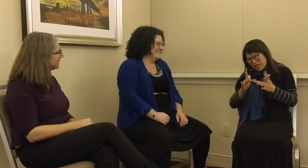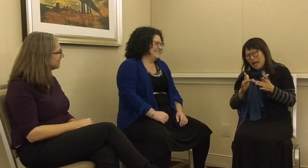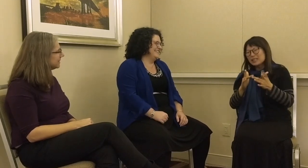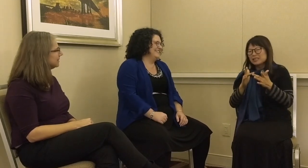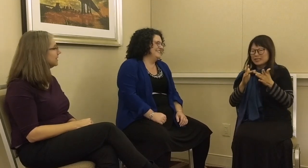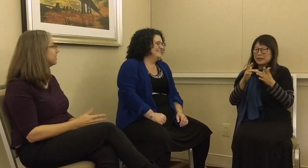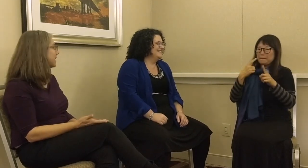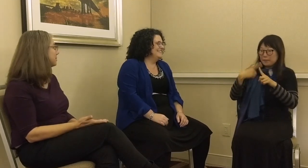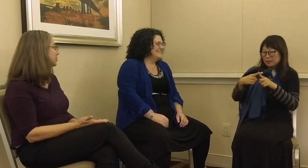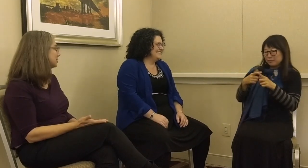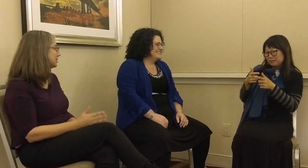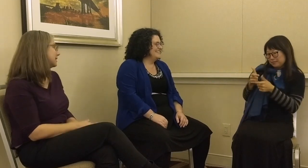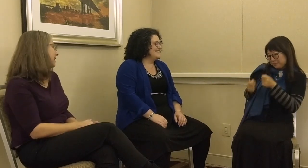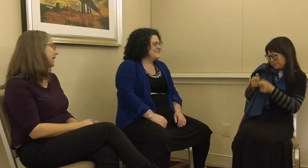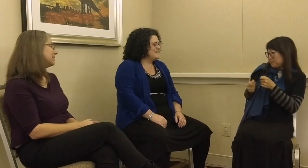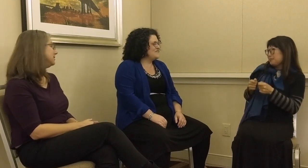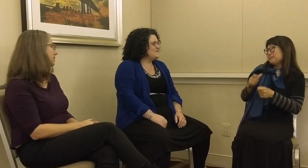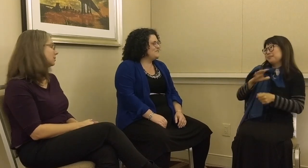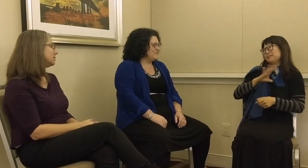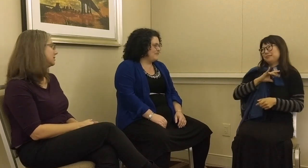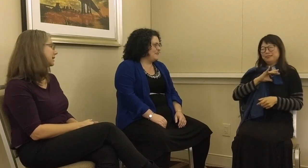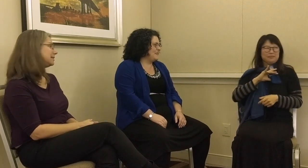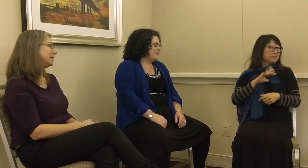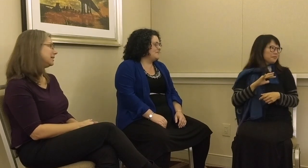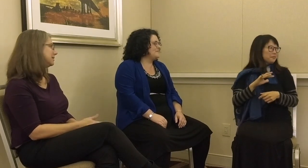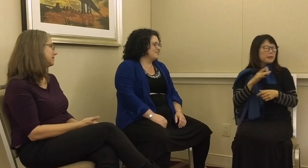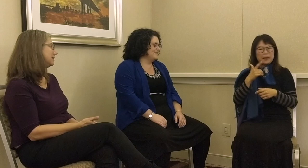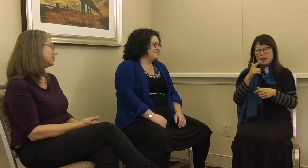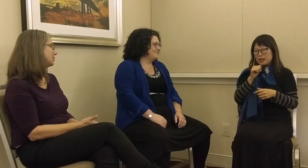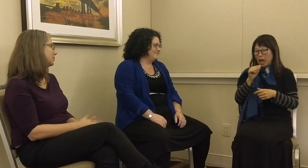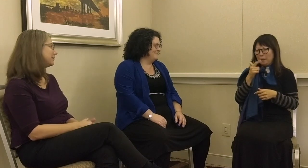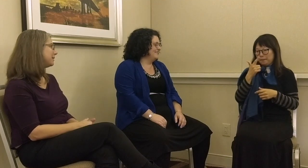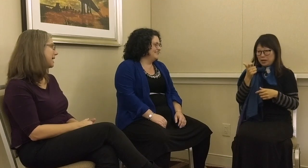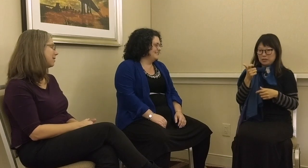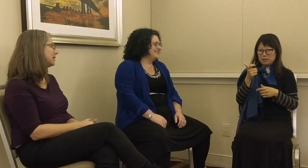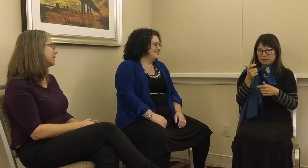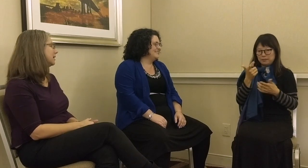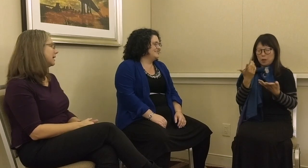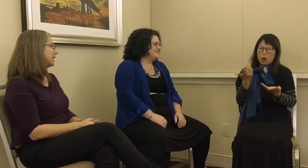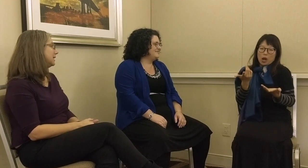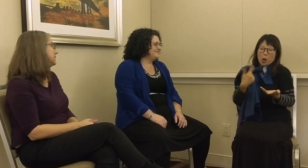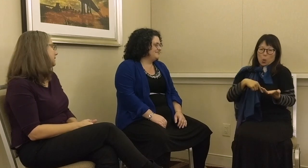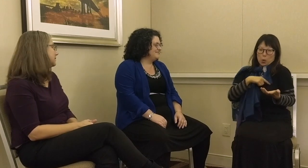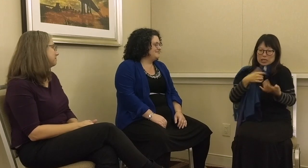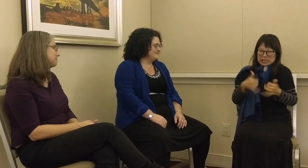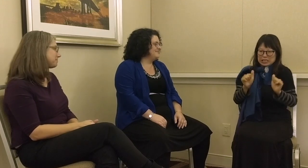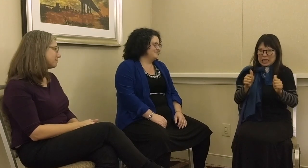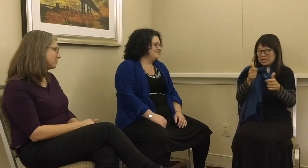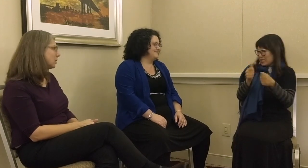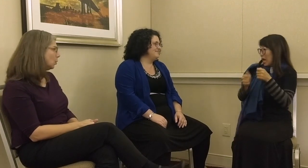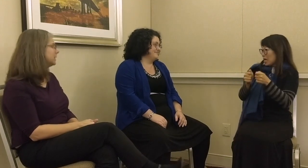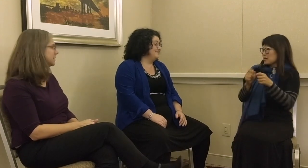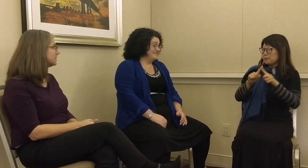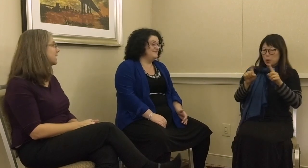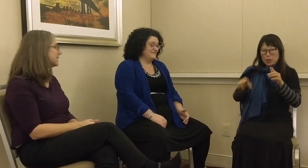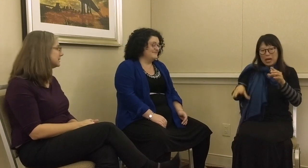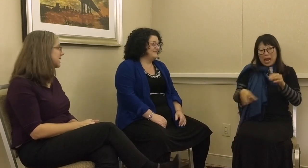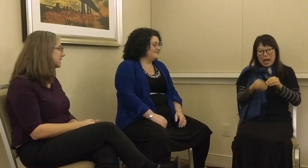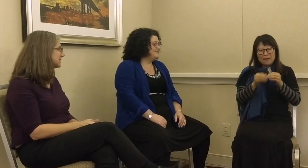Then, the internet emerged, and texting is so different now – and easy. We still can